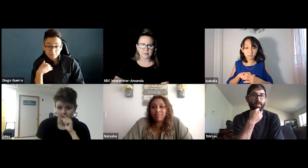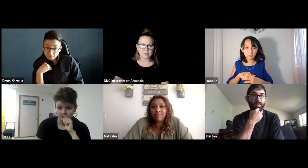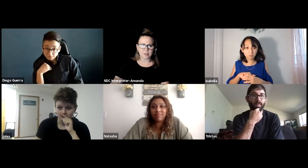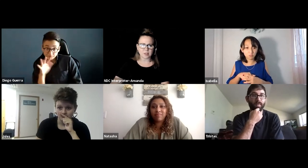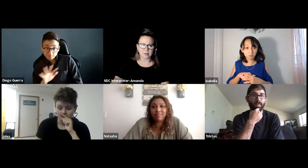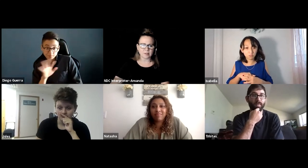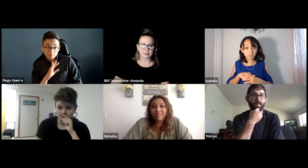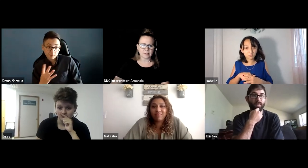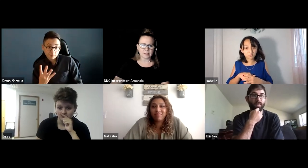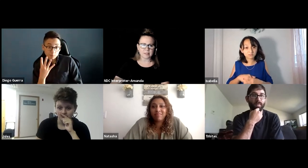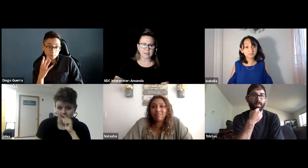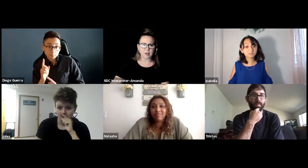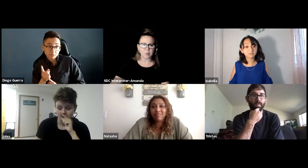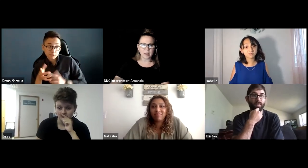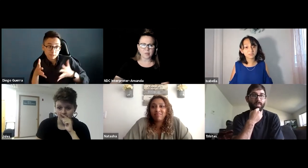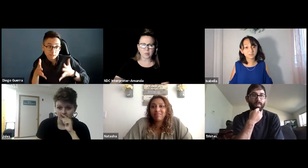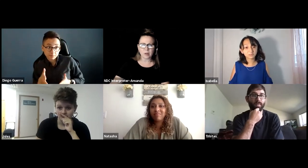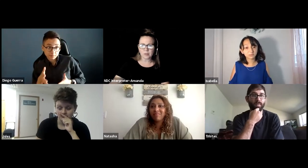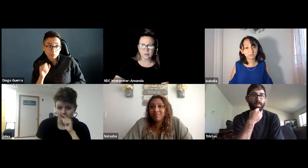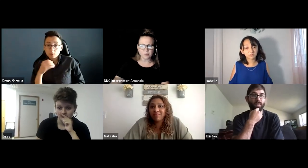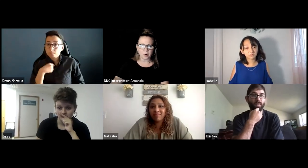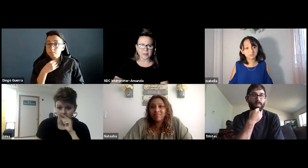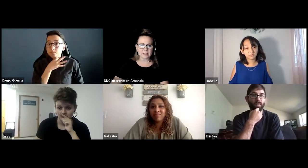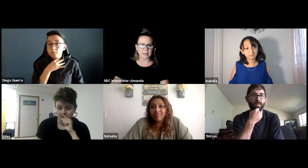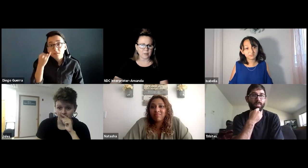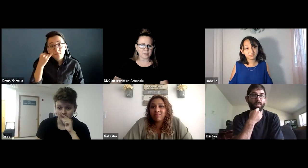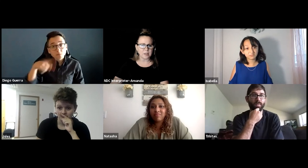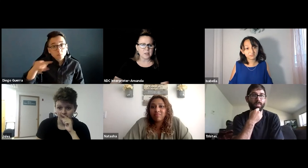For sure. This is Diego. We have roughly four minutes left.